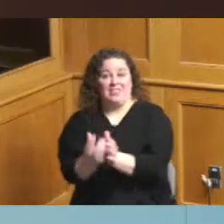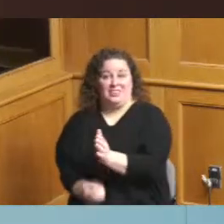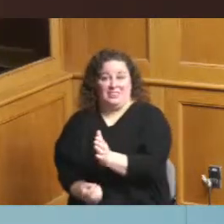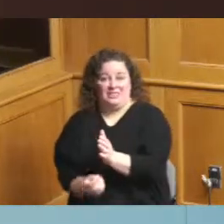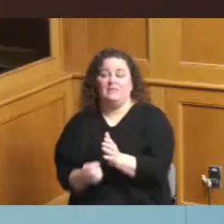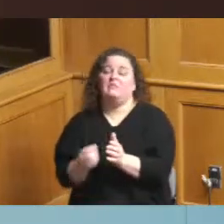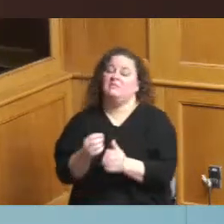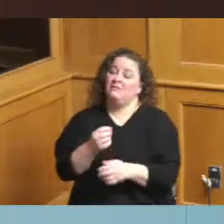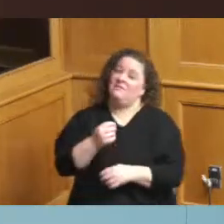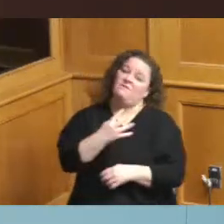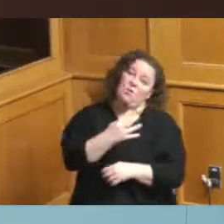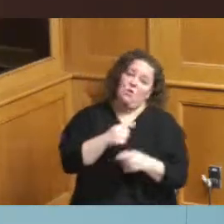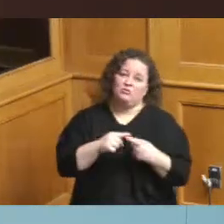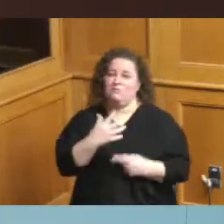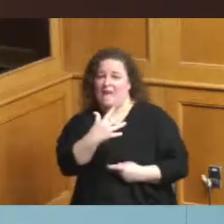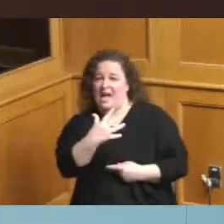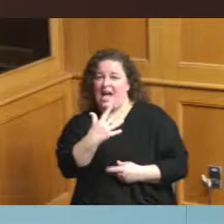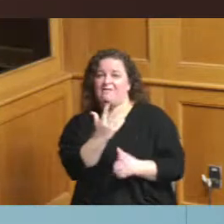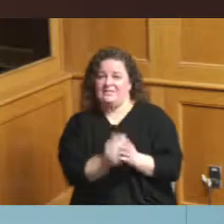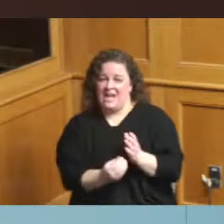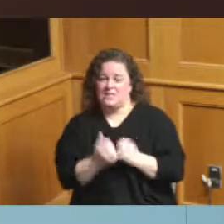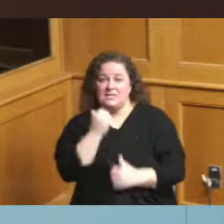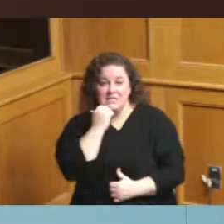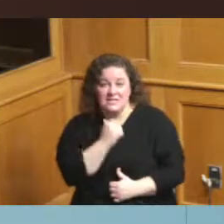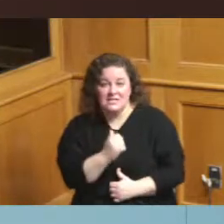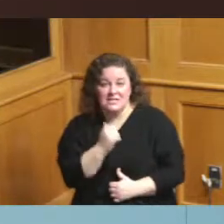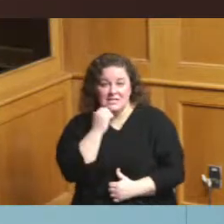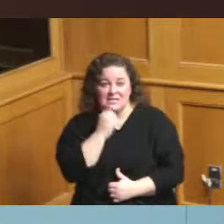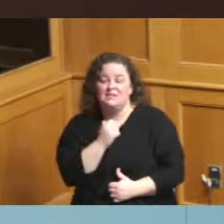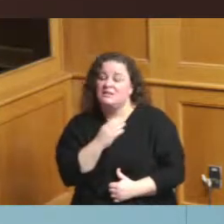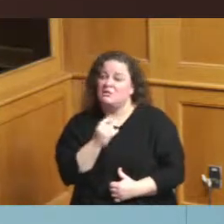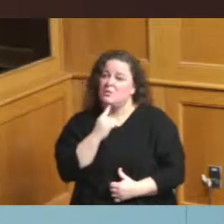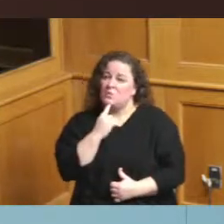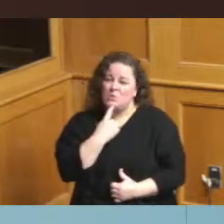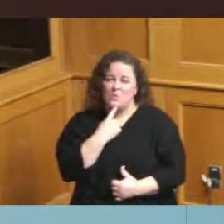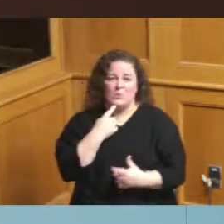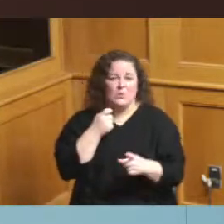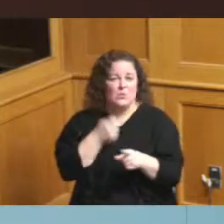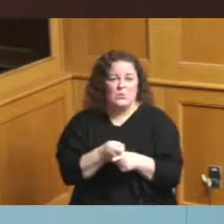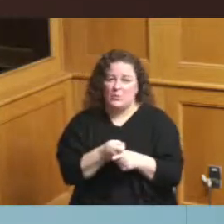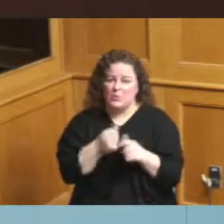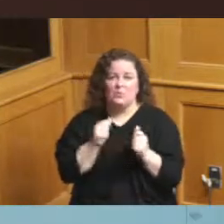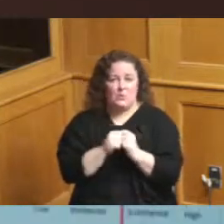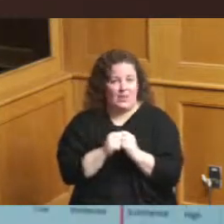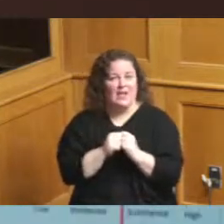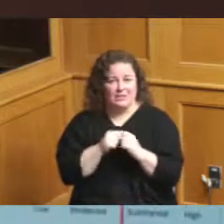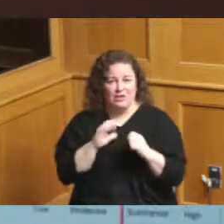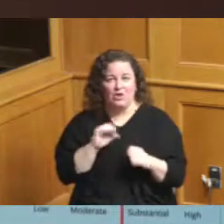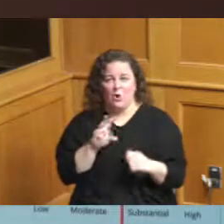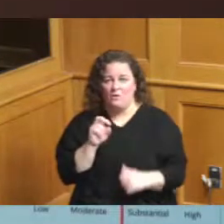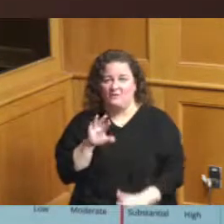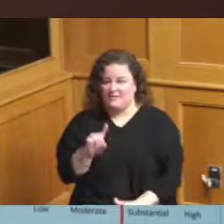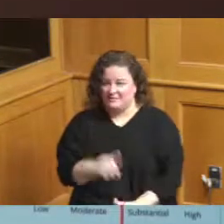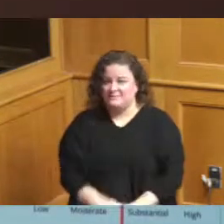per day so we continue to have a significant impact with this pandemic turning to the centers